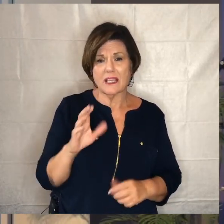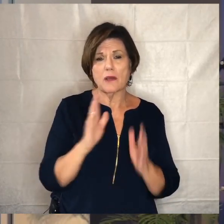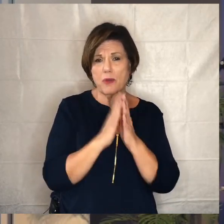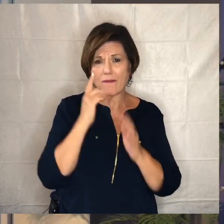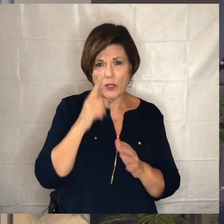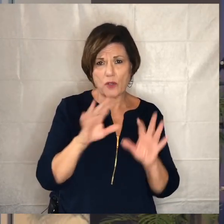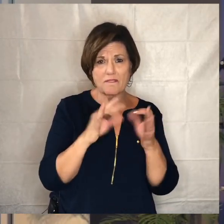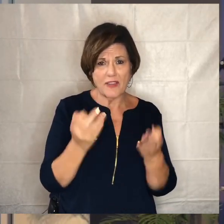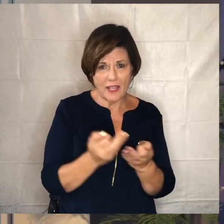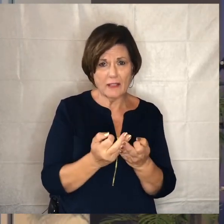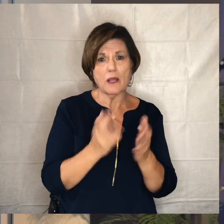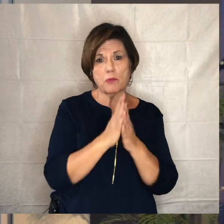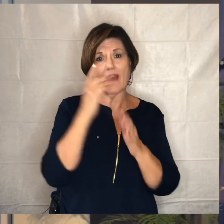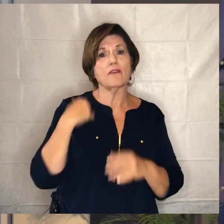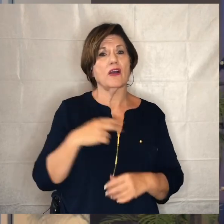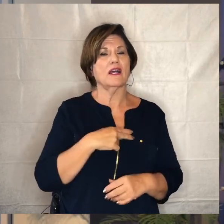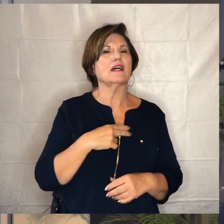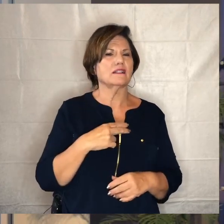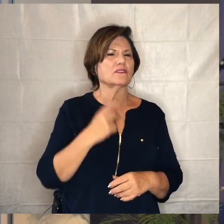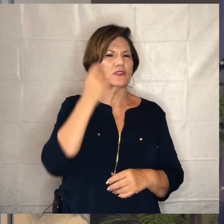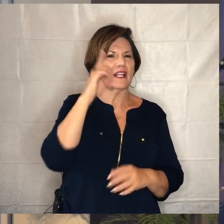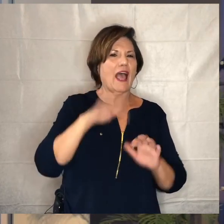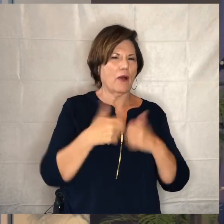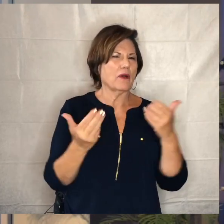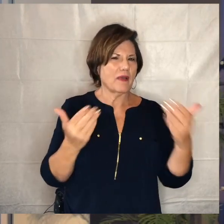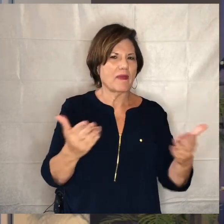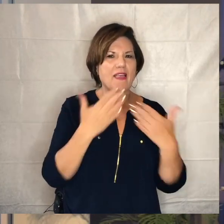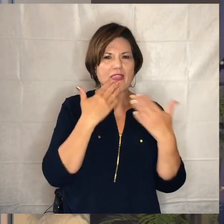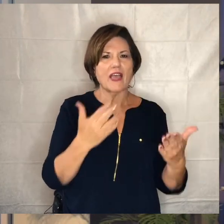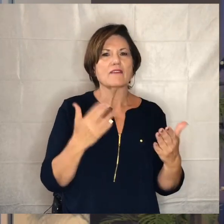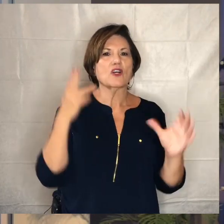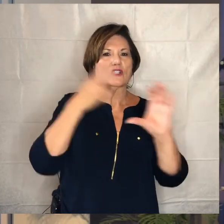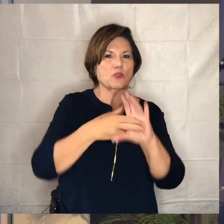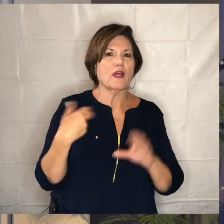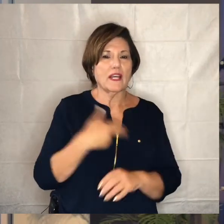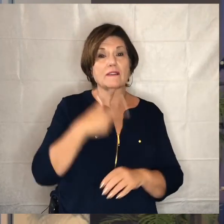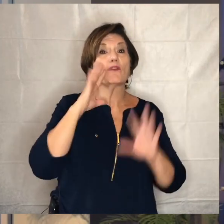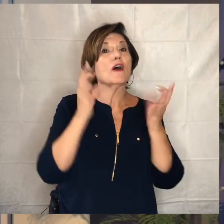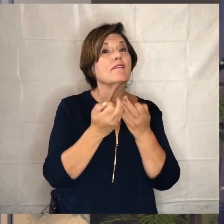continue to pray for us as we discern how we move forward thanks so much for joining us for this little bit of family time